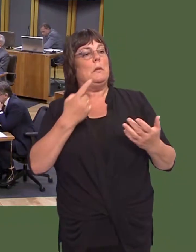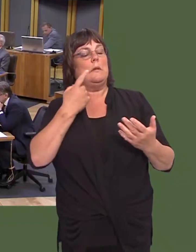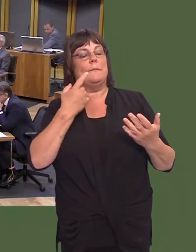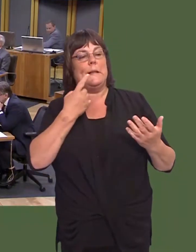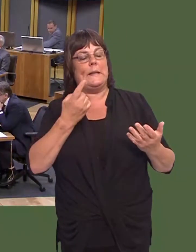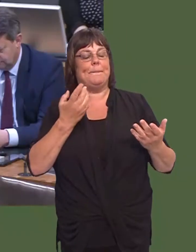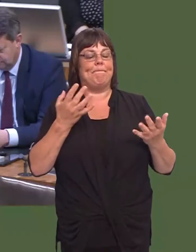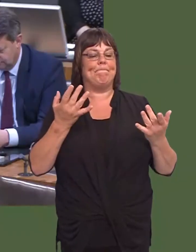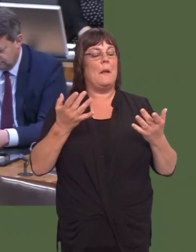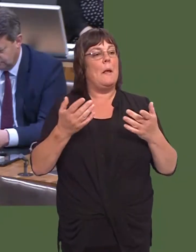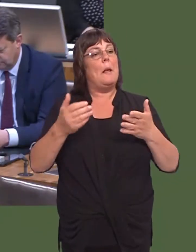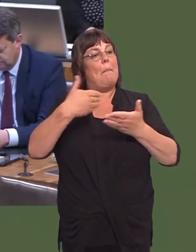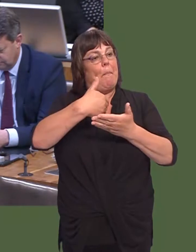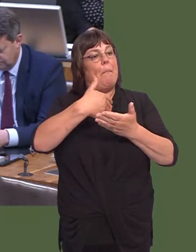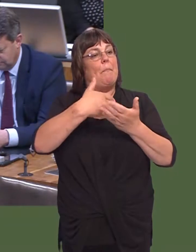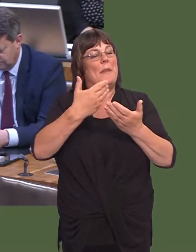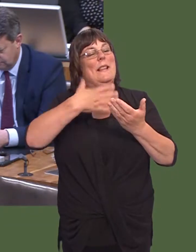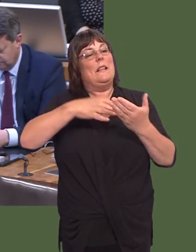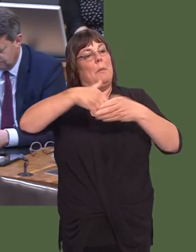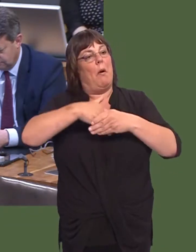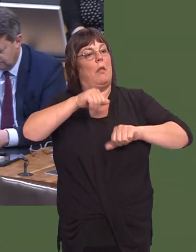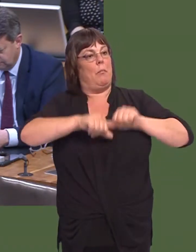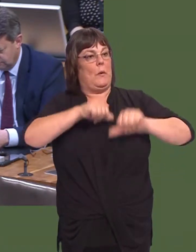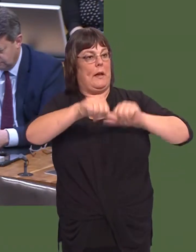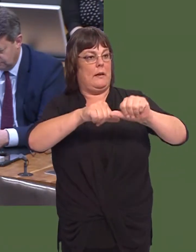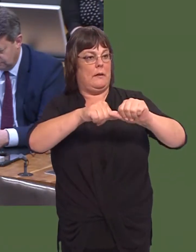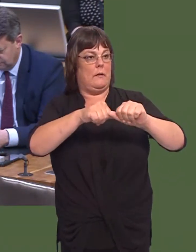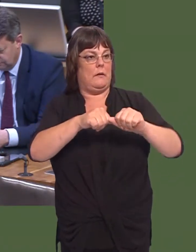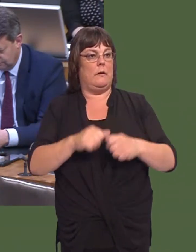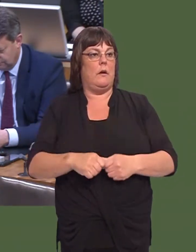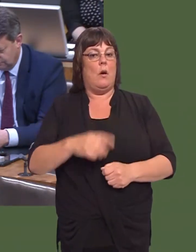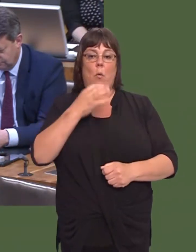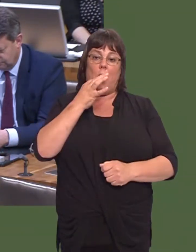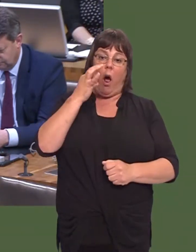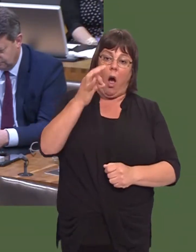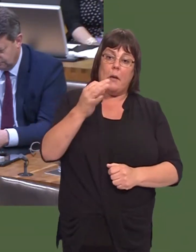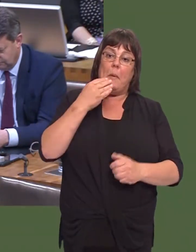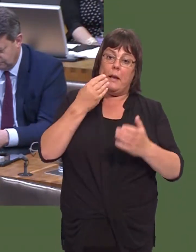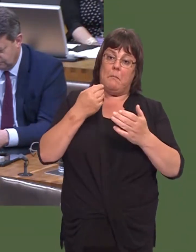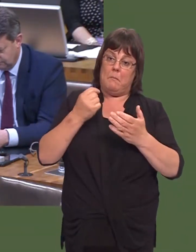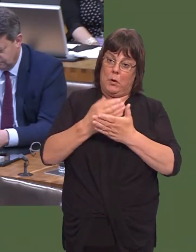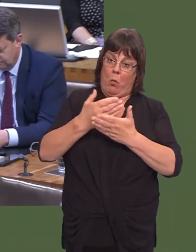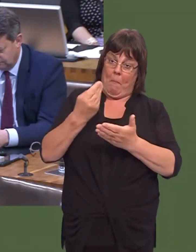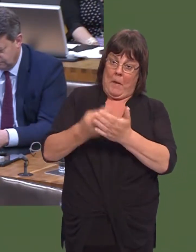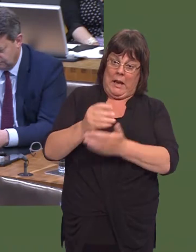There is no difference to my mind in being asked to provide money upfront and being asked to provide a guarantee.